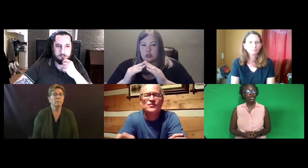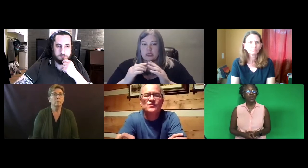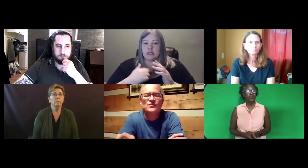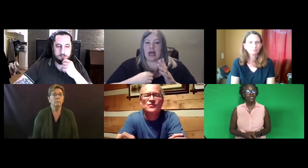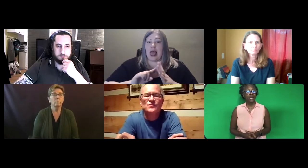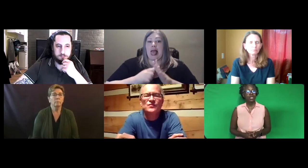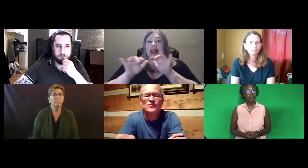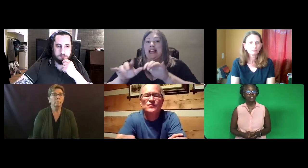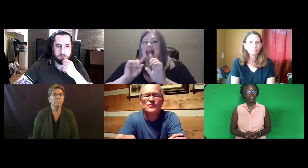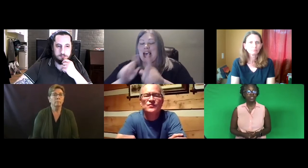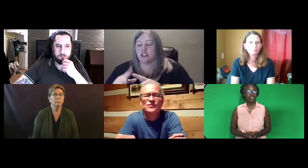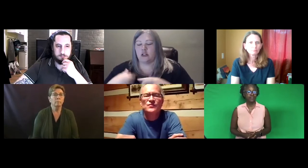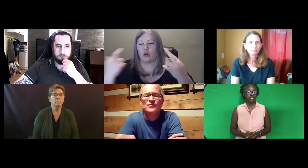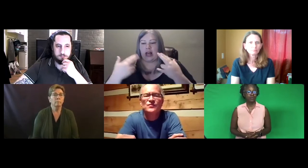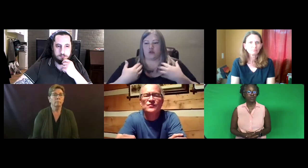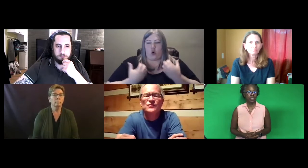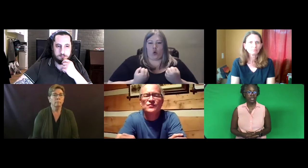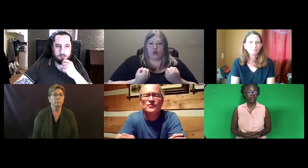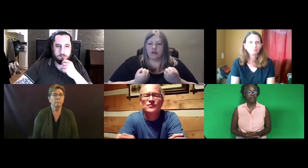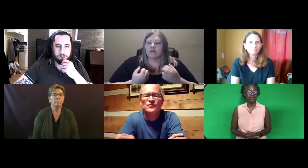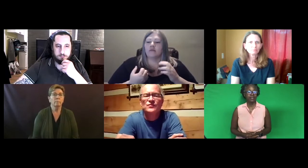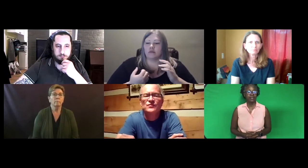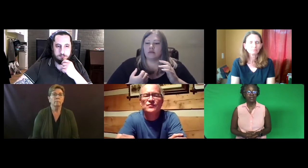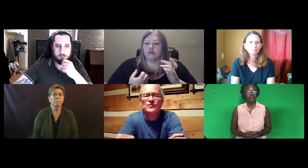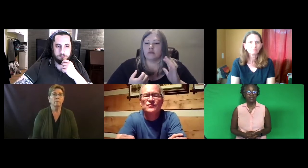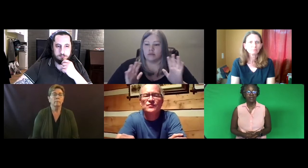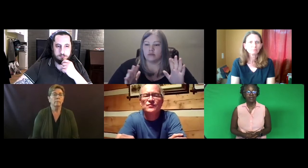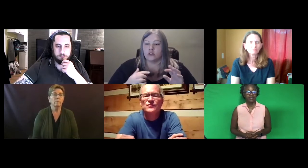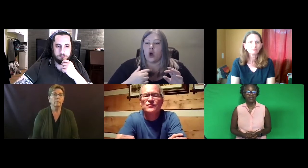Or was that also sent to the Deaf community?